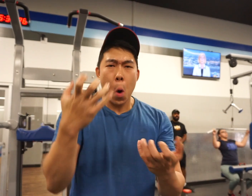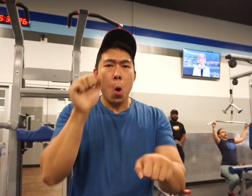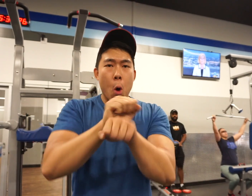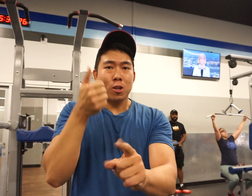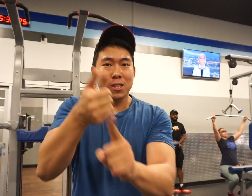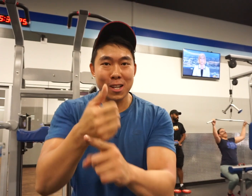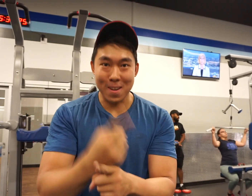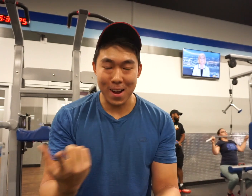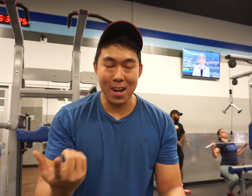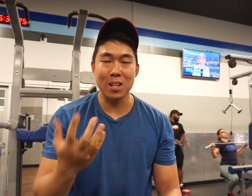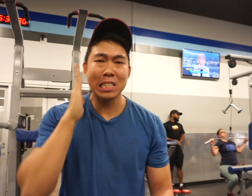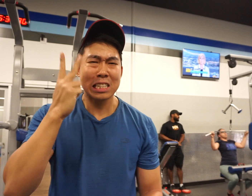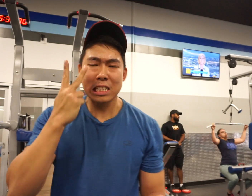You want to do the work, not the machine.